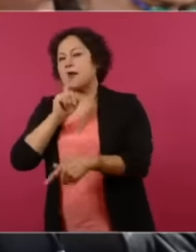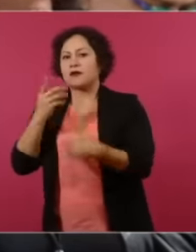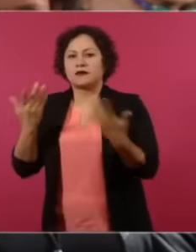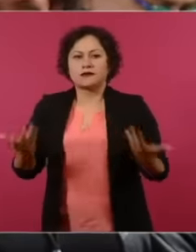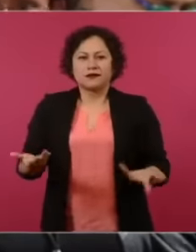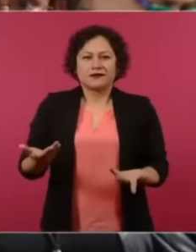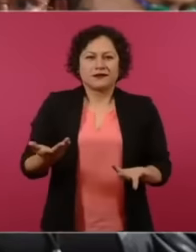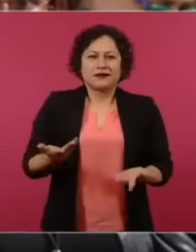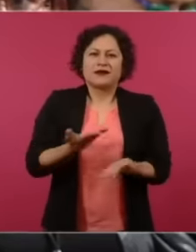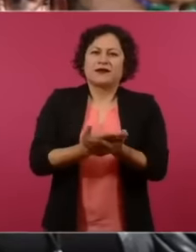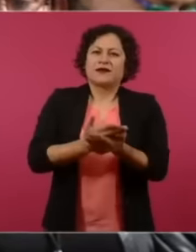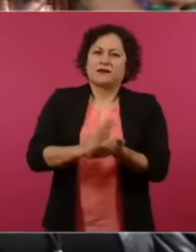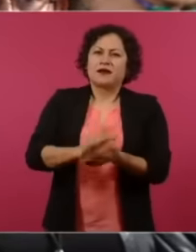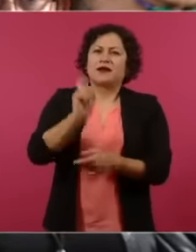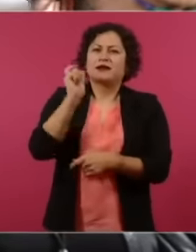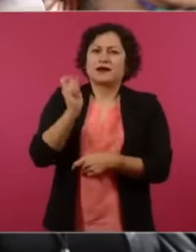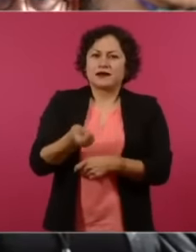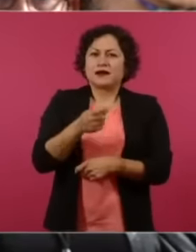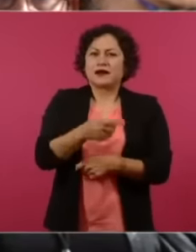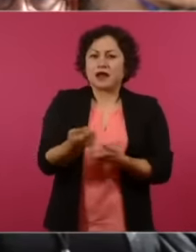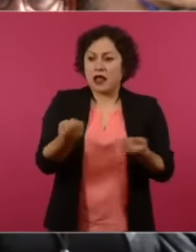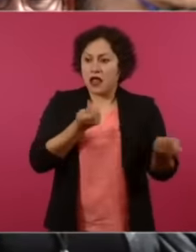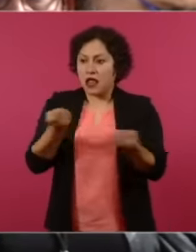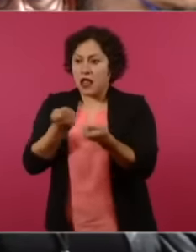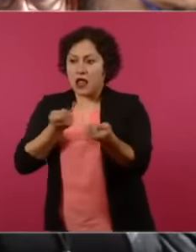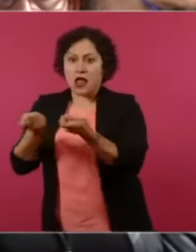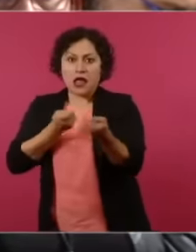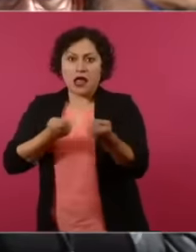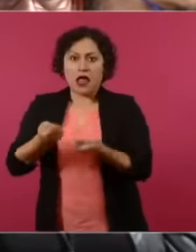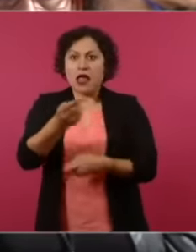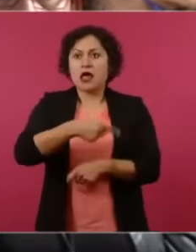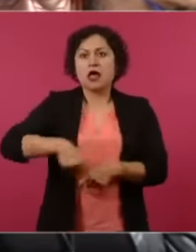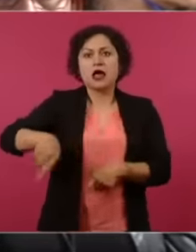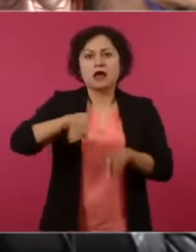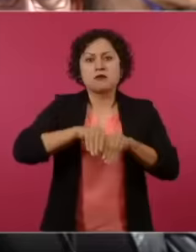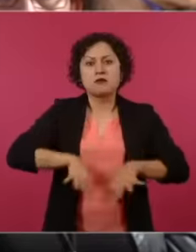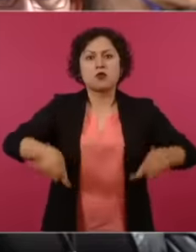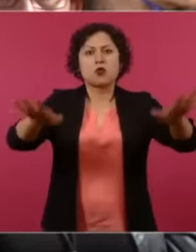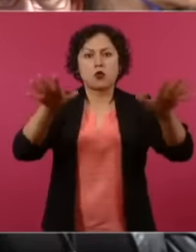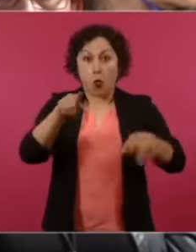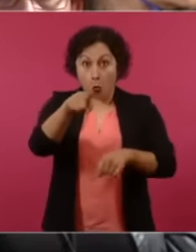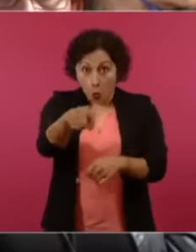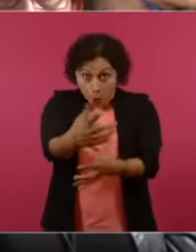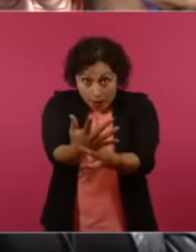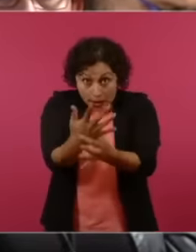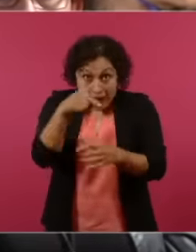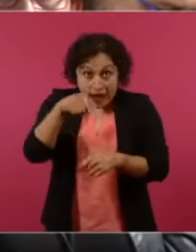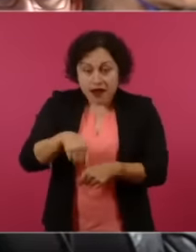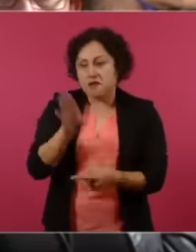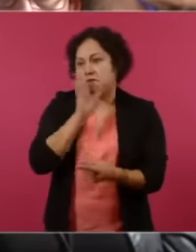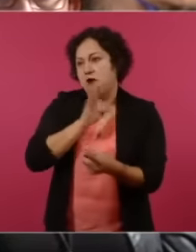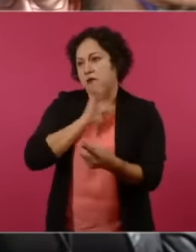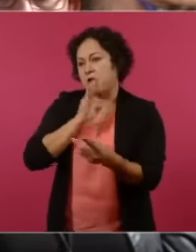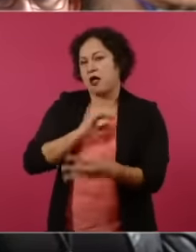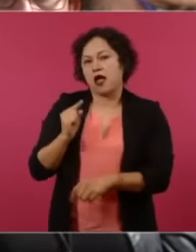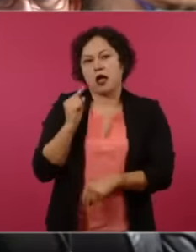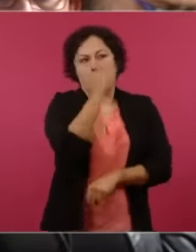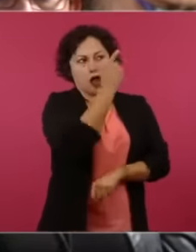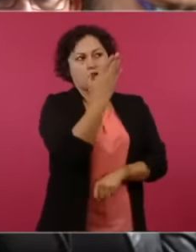into all the media, what Ed criticizes so much here, that happens in Sonora and in all the states and in the